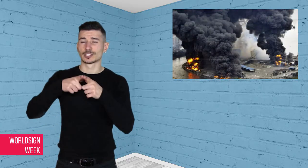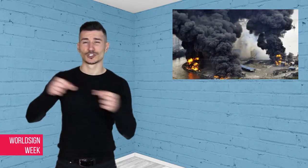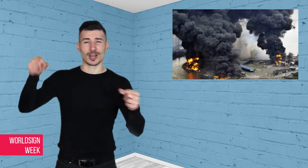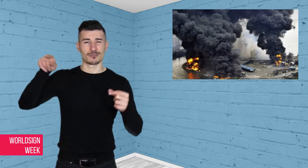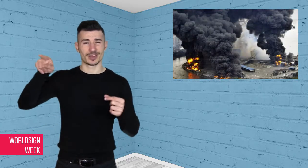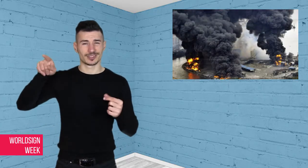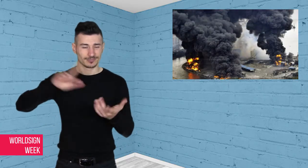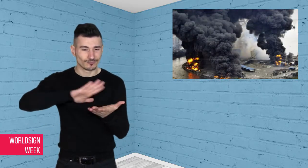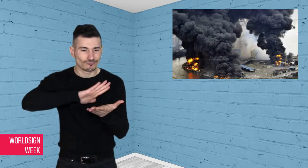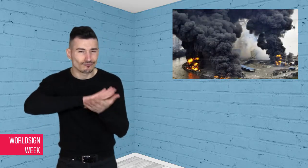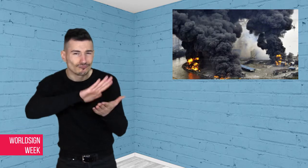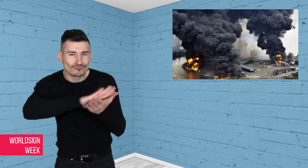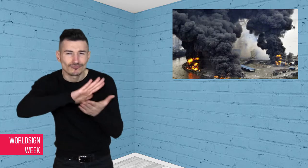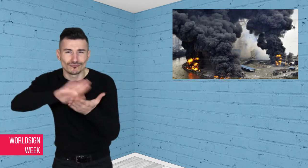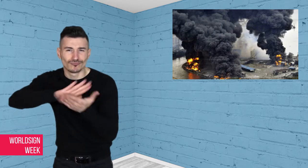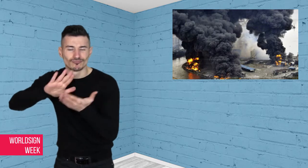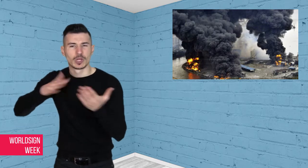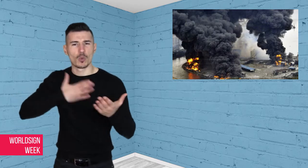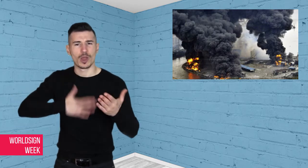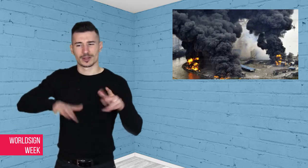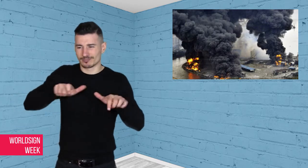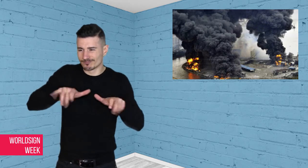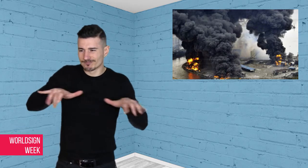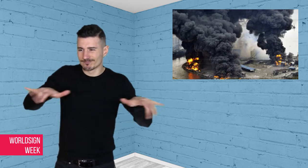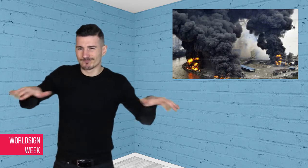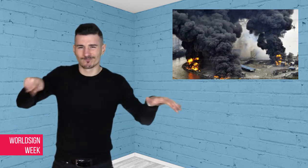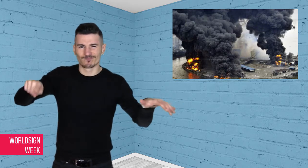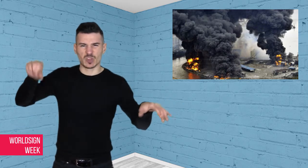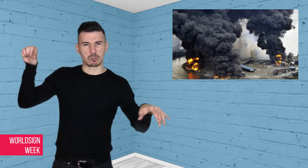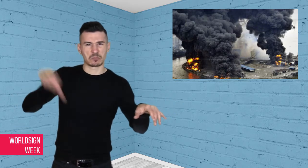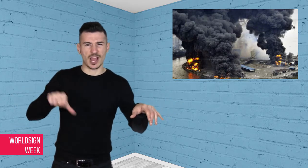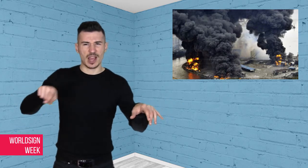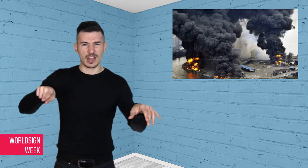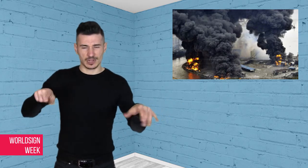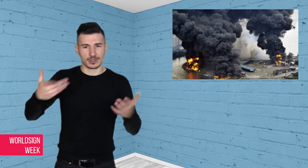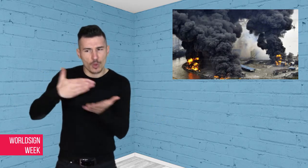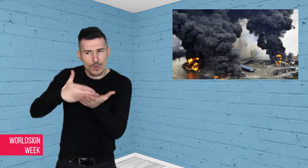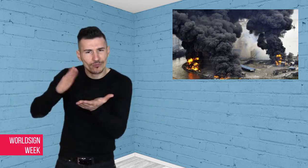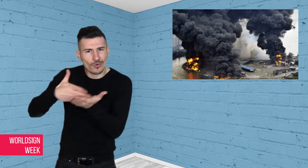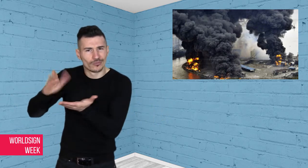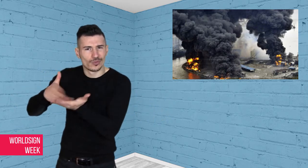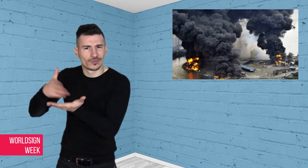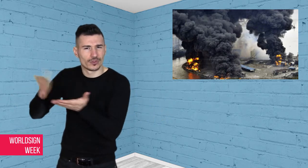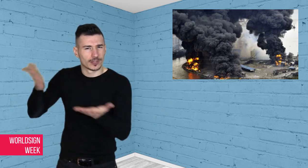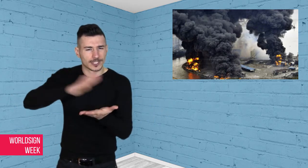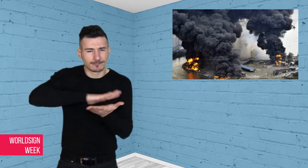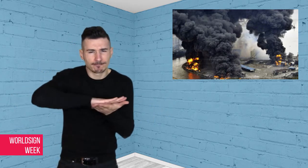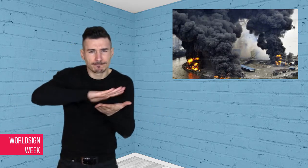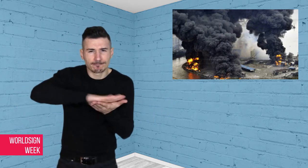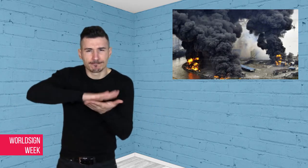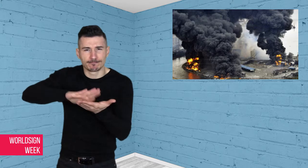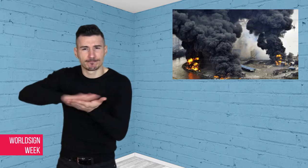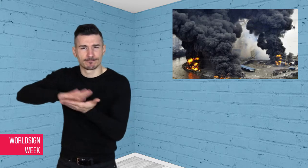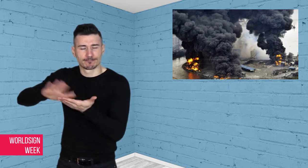Even with the massive clean-up and decontamination of radioactive